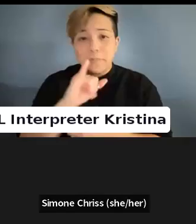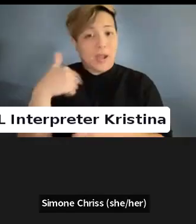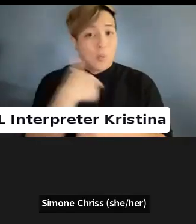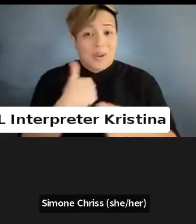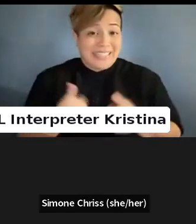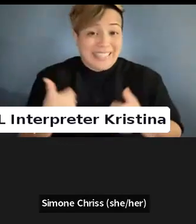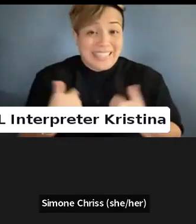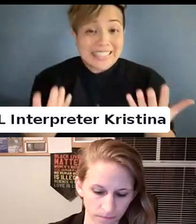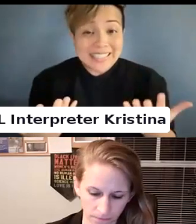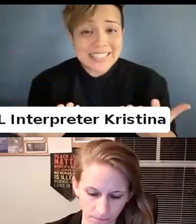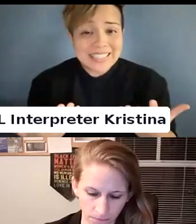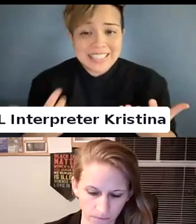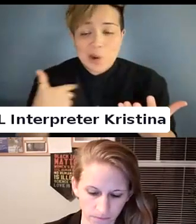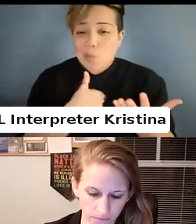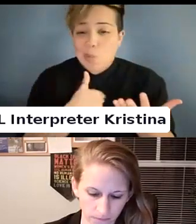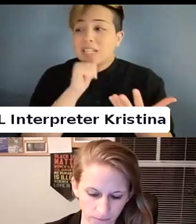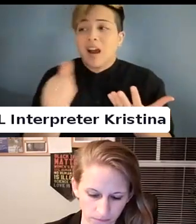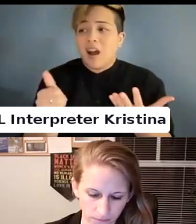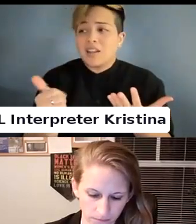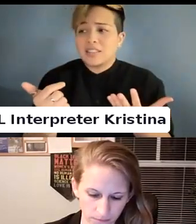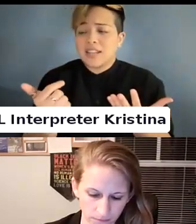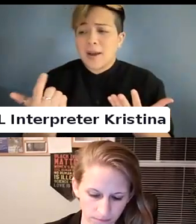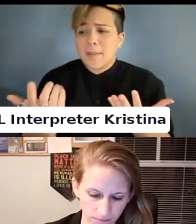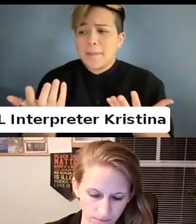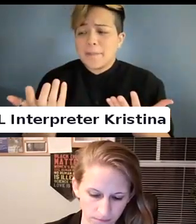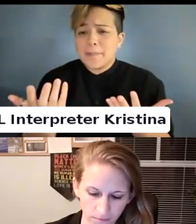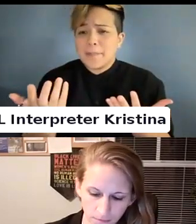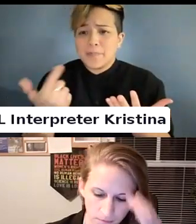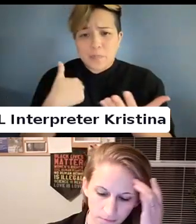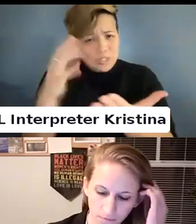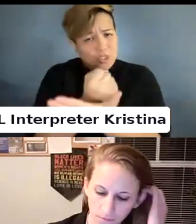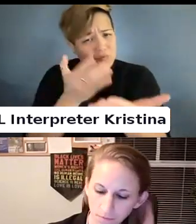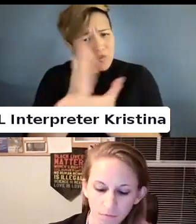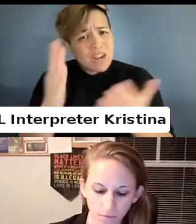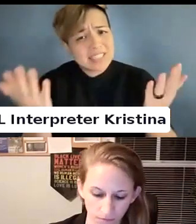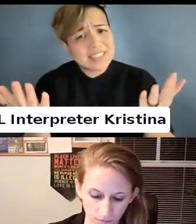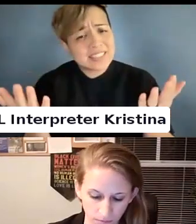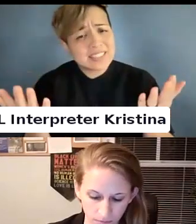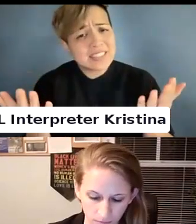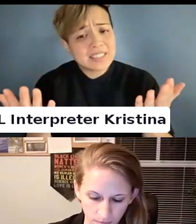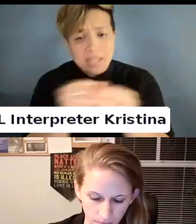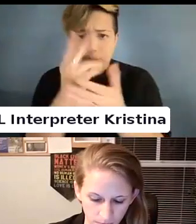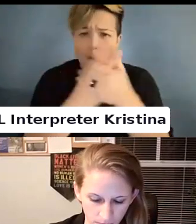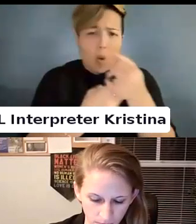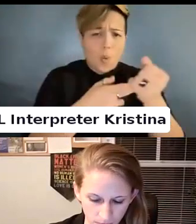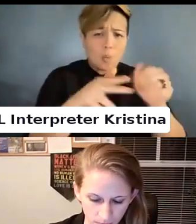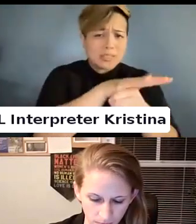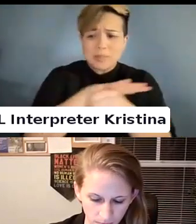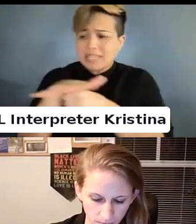That we are not that we deserve rights. In both spaces. Being both disabled and queer.